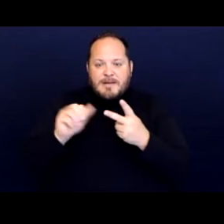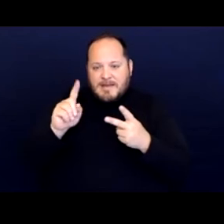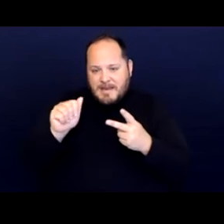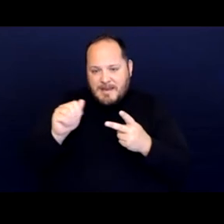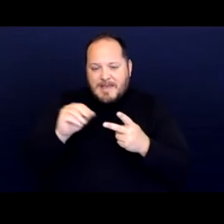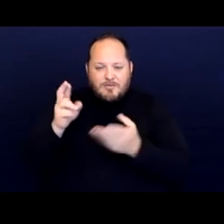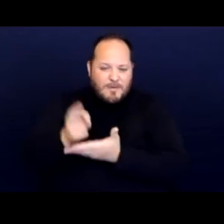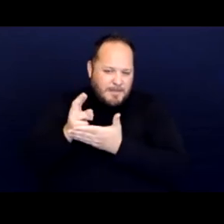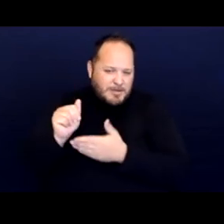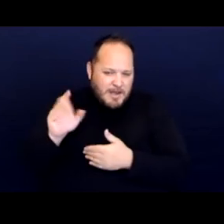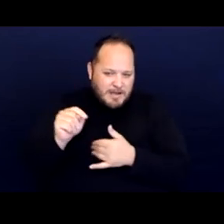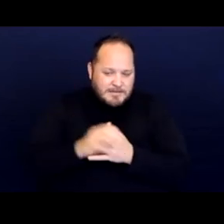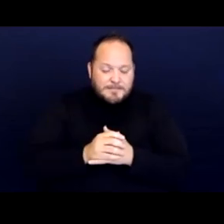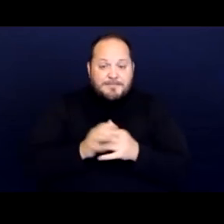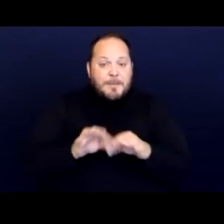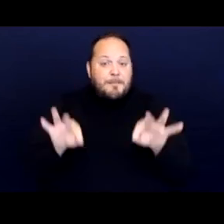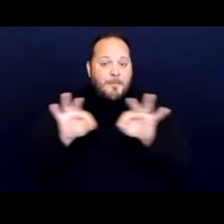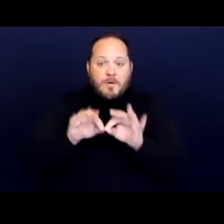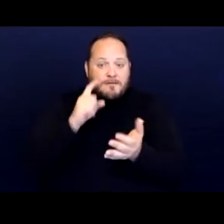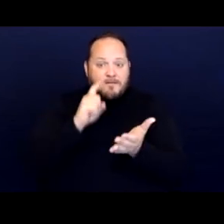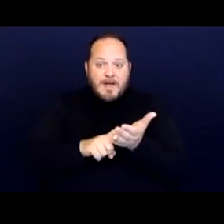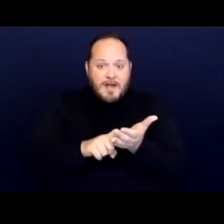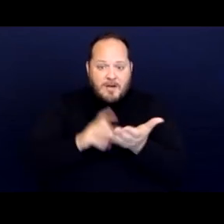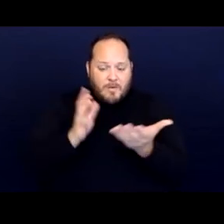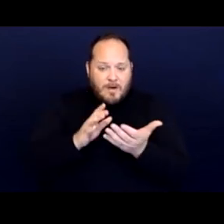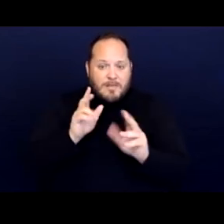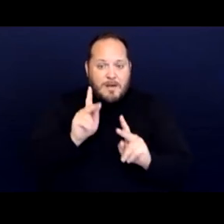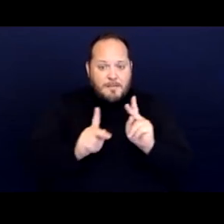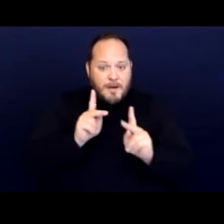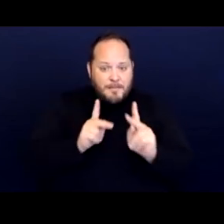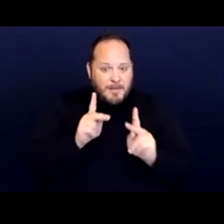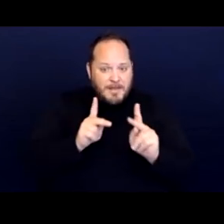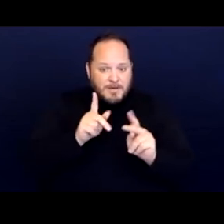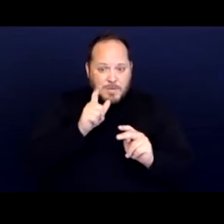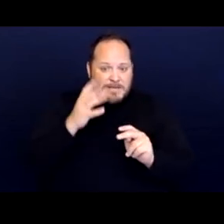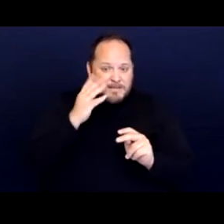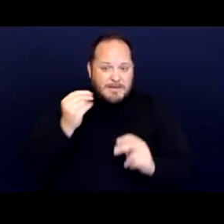Important thing to flag the population experiencing homelessness within the city